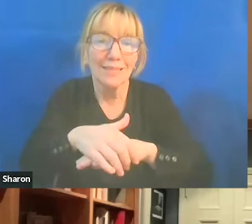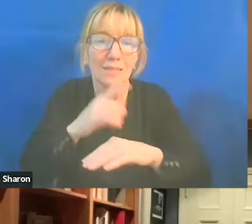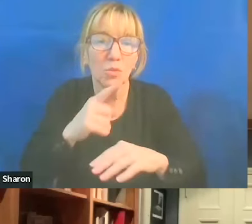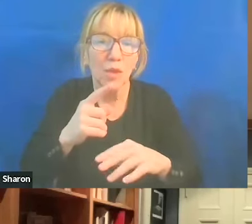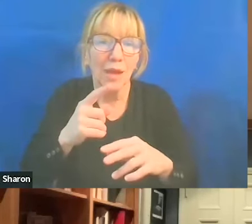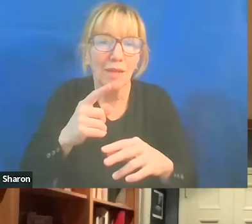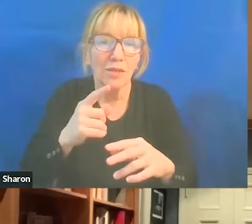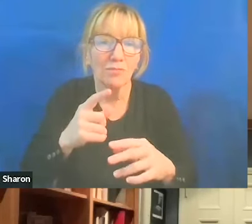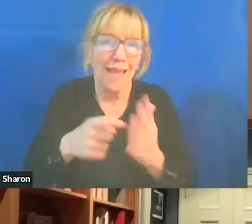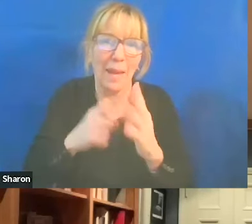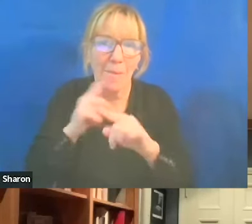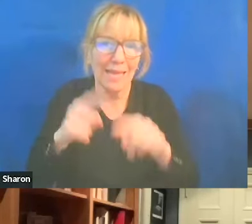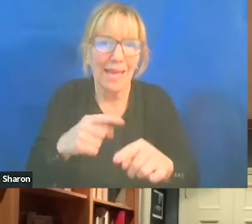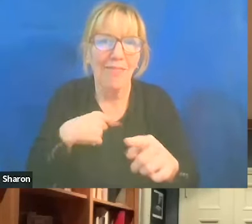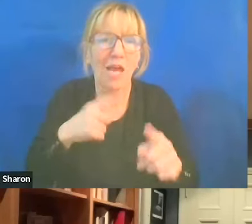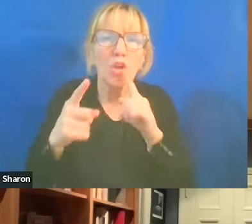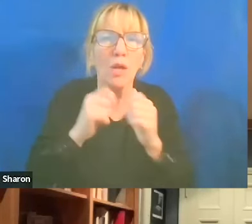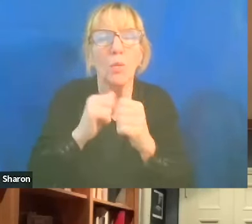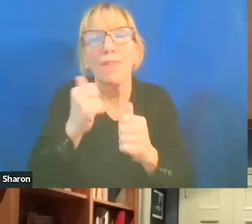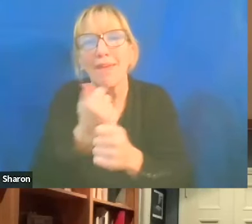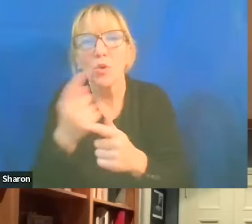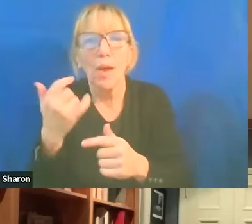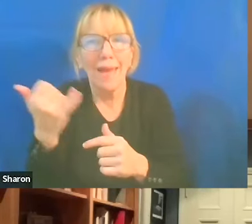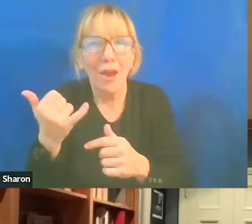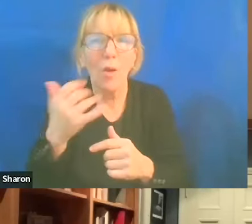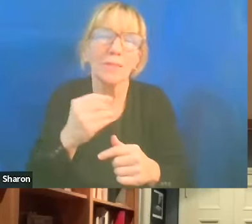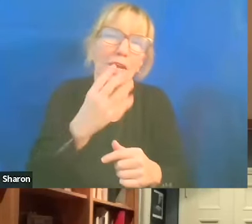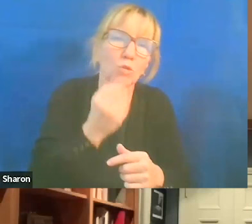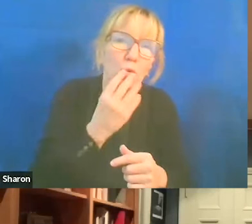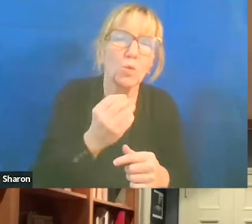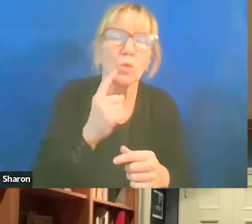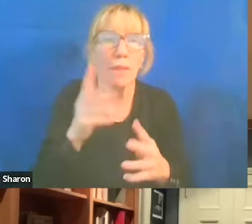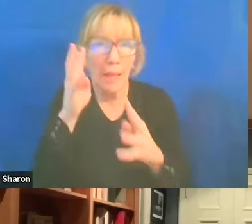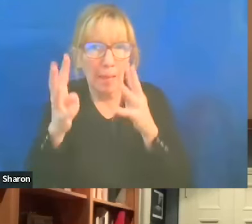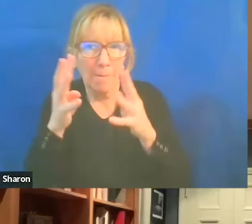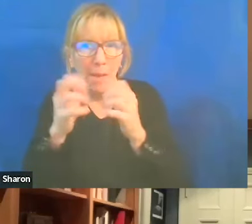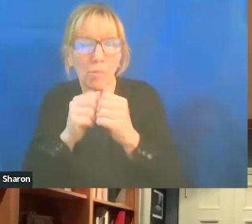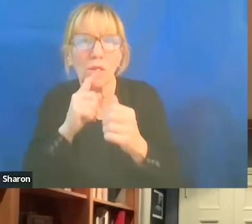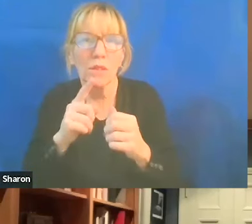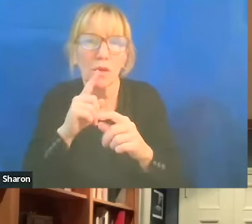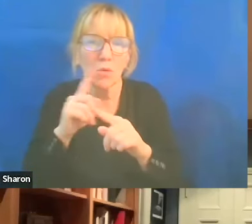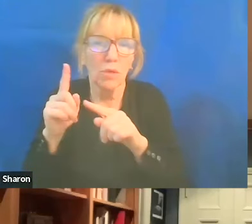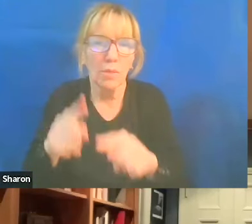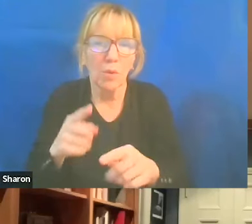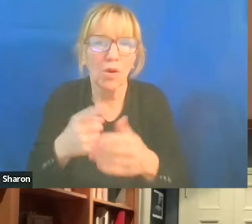And they talked to everybody, Arabs and Jews, and came up with a report of what to do.